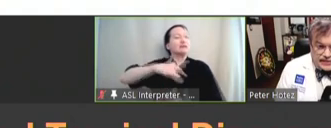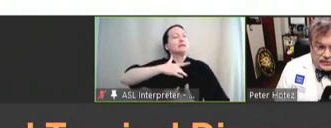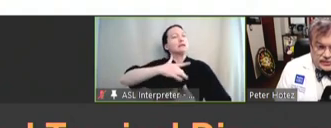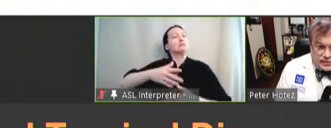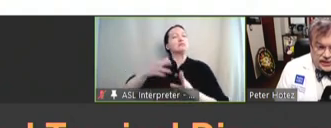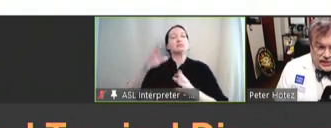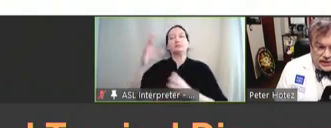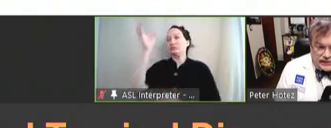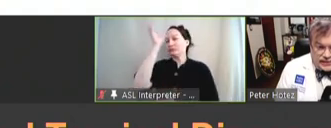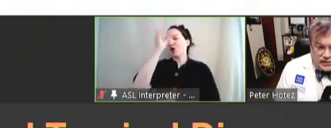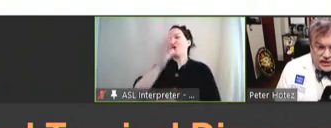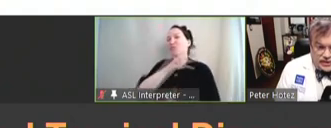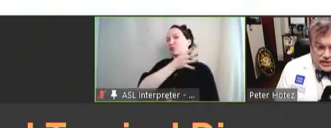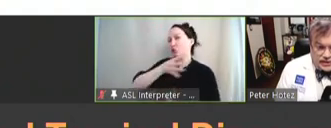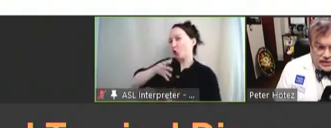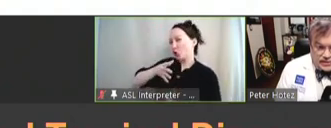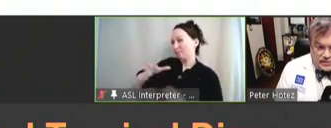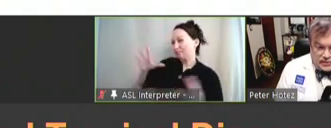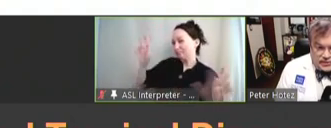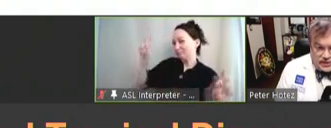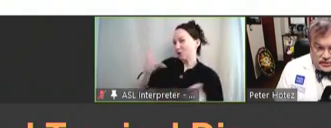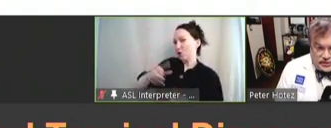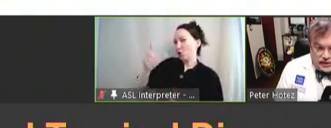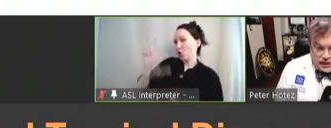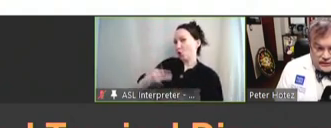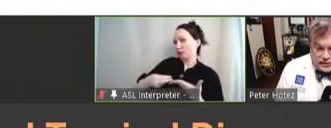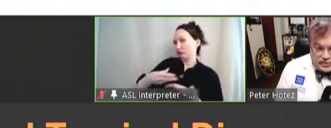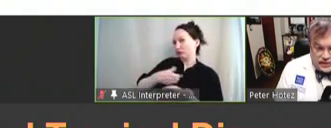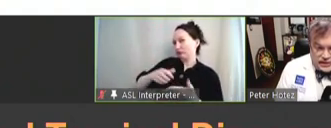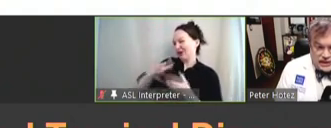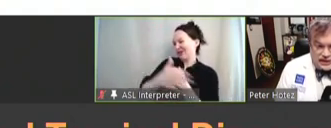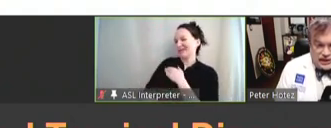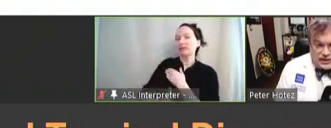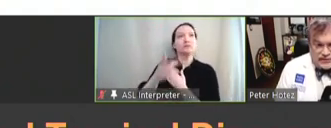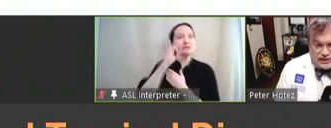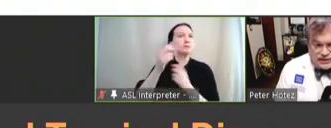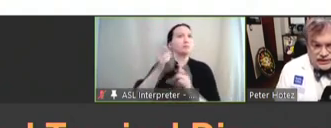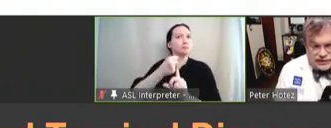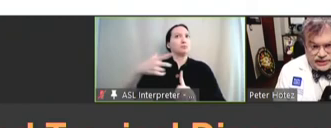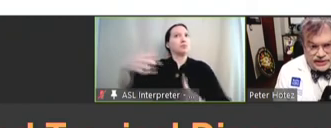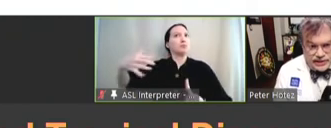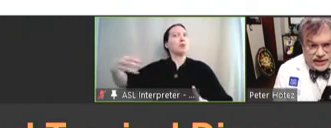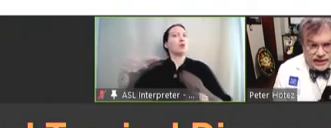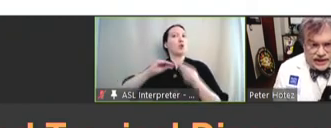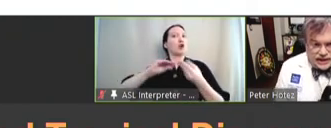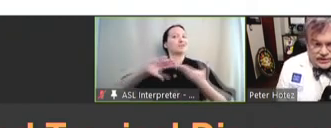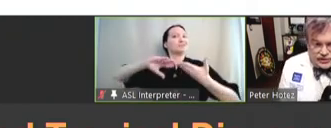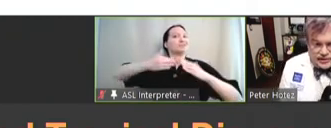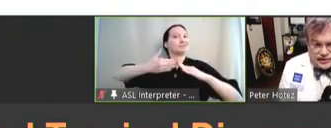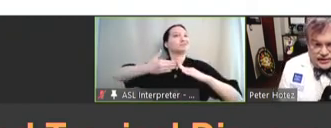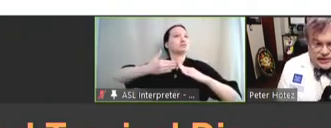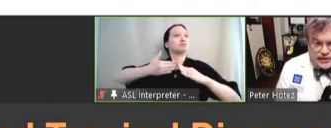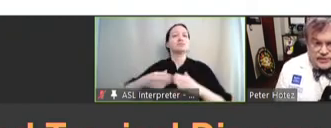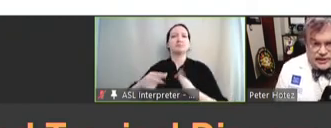as rural -- areas of low income countries, but we're seeing quite a lot of urbanization out of these conditions. And I'll show you the list in a minute.